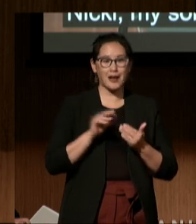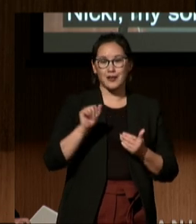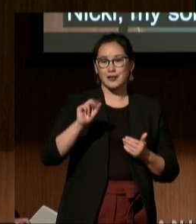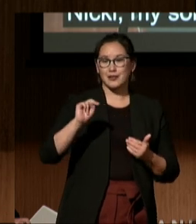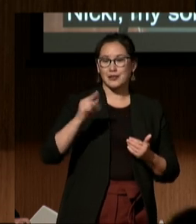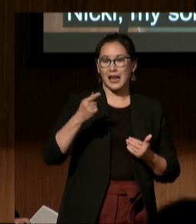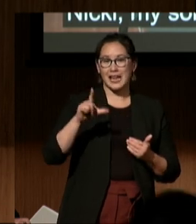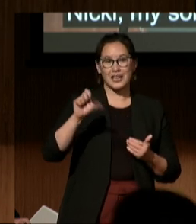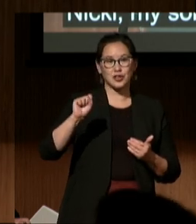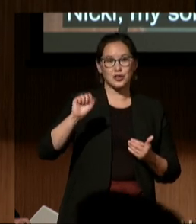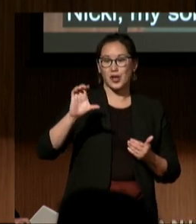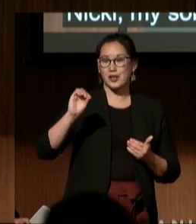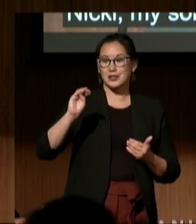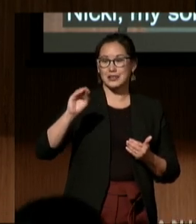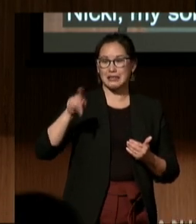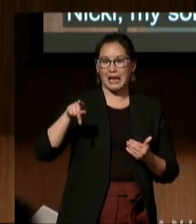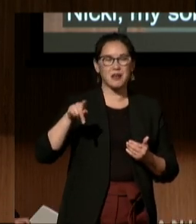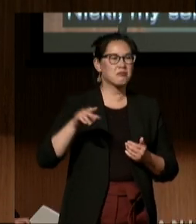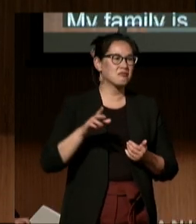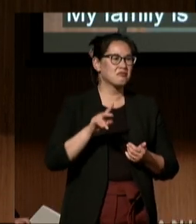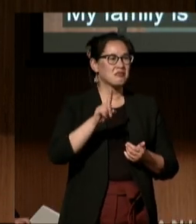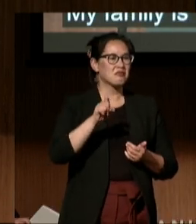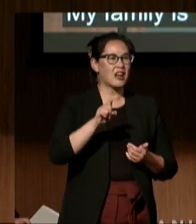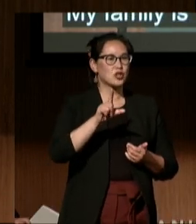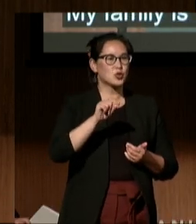It's about 120 miles east of here.